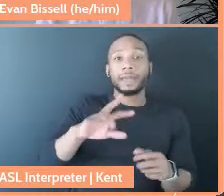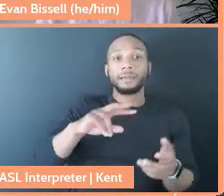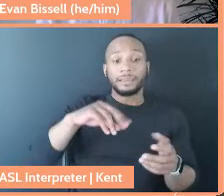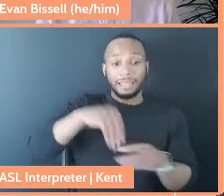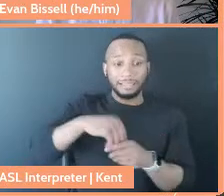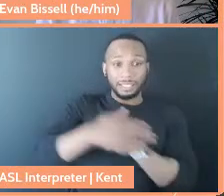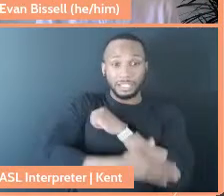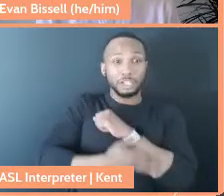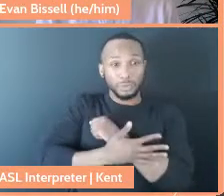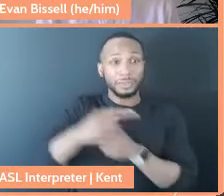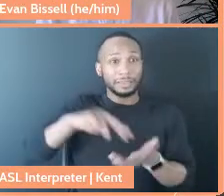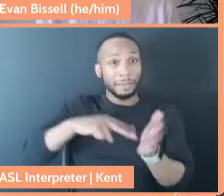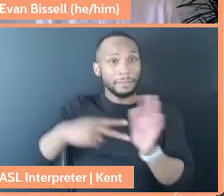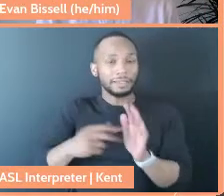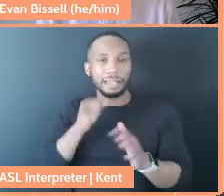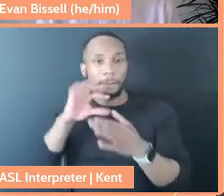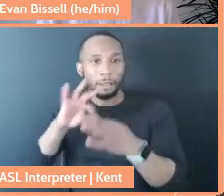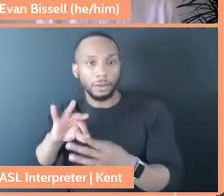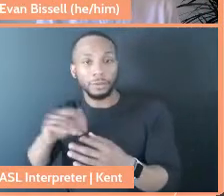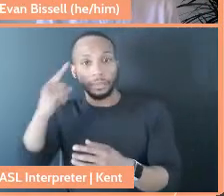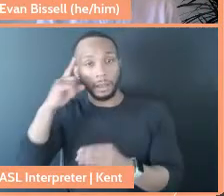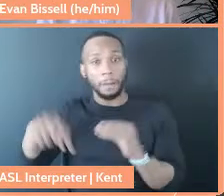And if you think about someone like Reagan, who talked about the